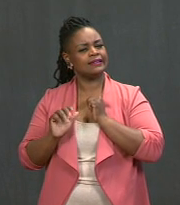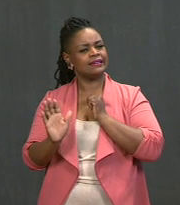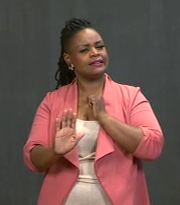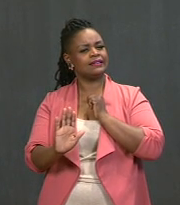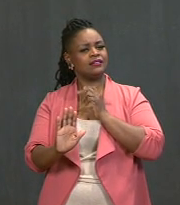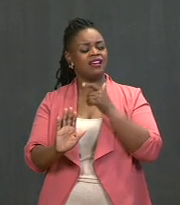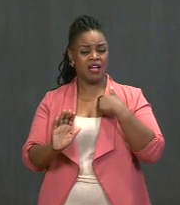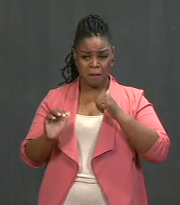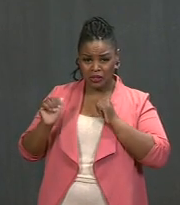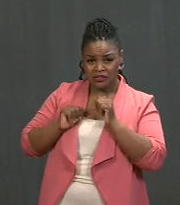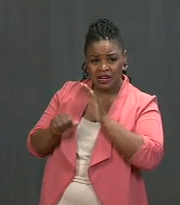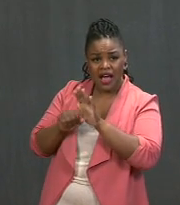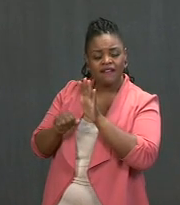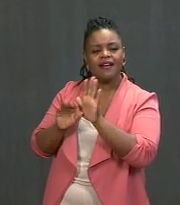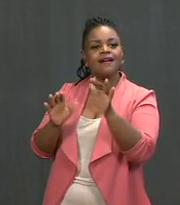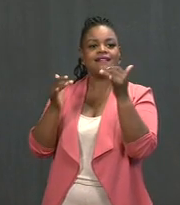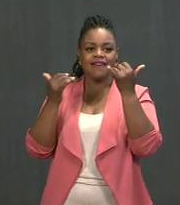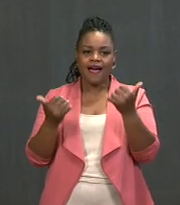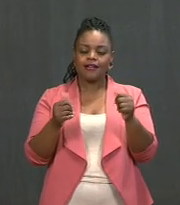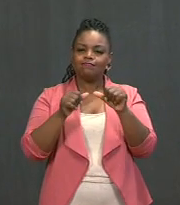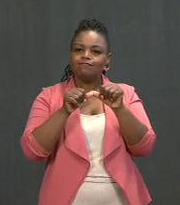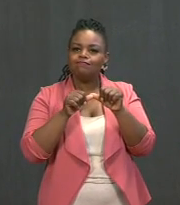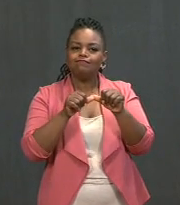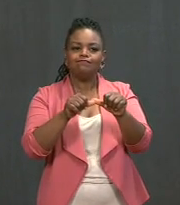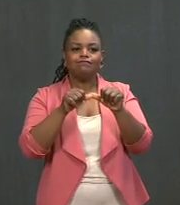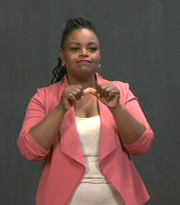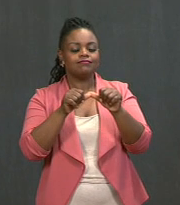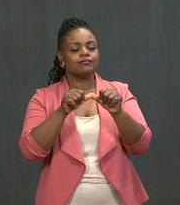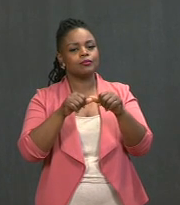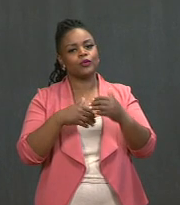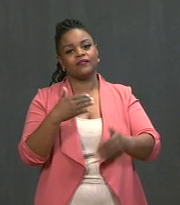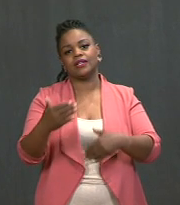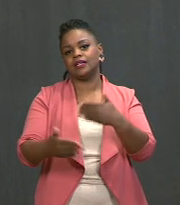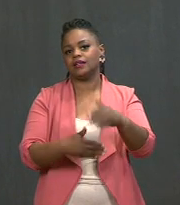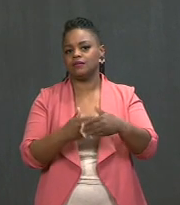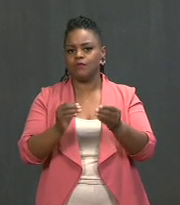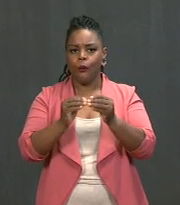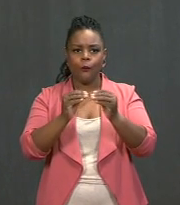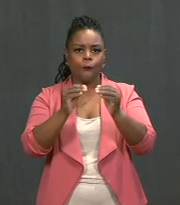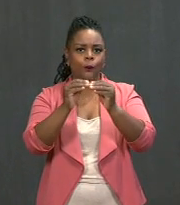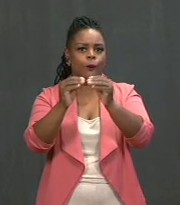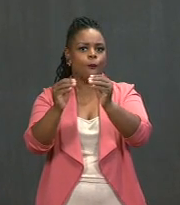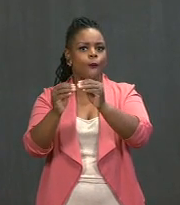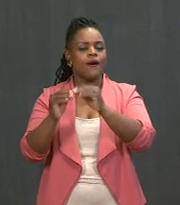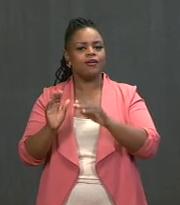Well, we got to keep moving. If we could raise it up higher, I'd do that as well. But we know -- we know what we have to do: